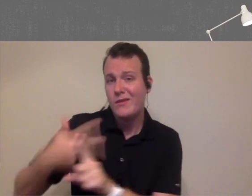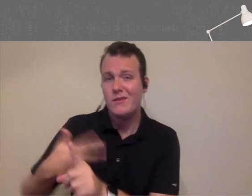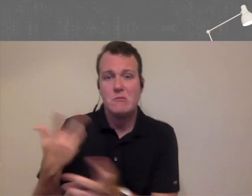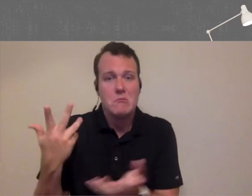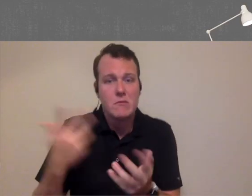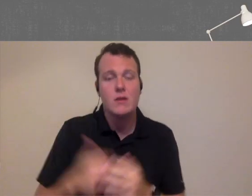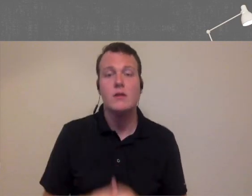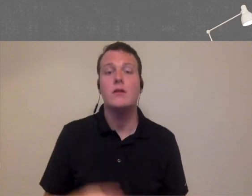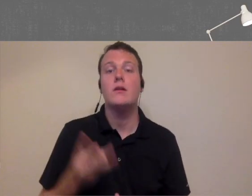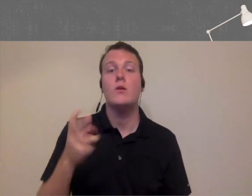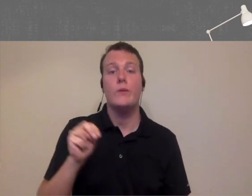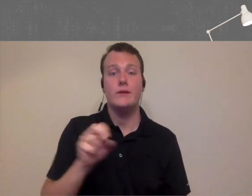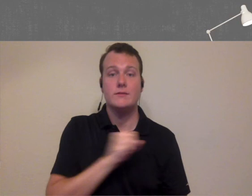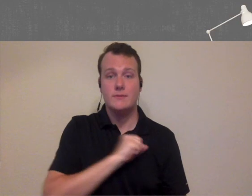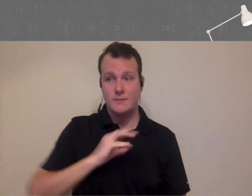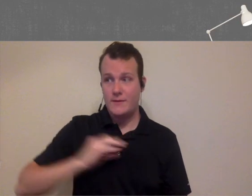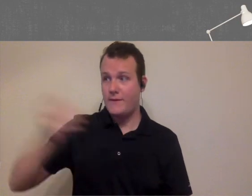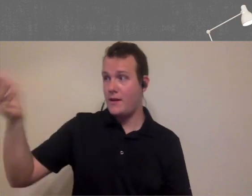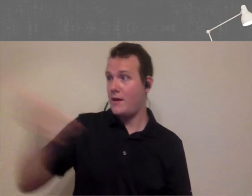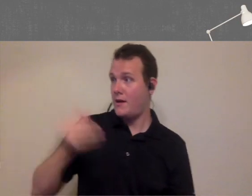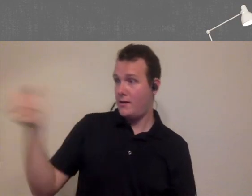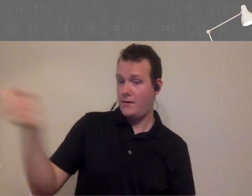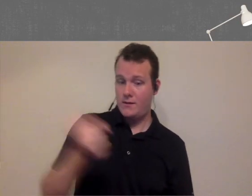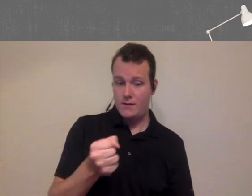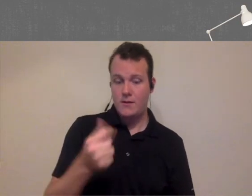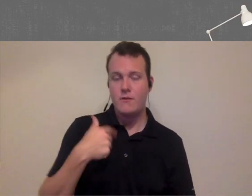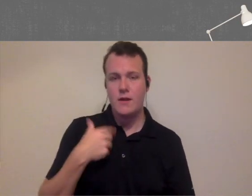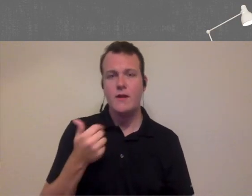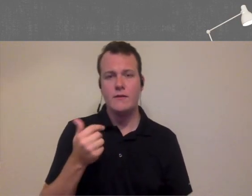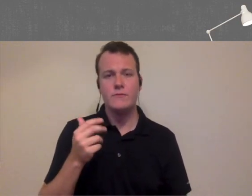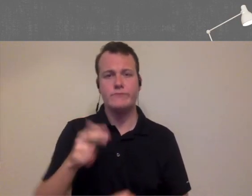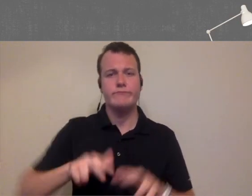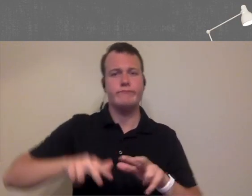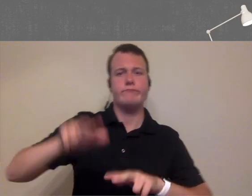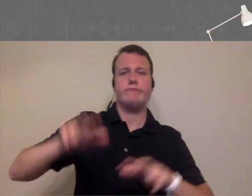be to find out now whenever you do hire staff there's gonna be an awkward time